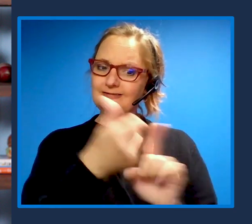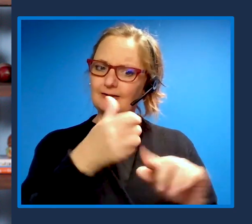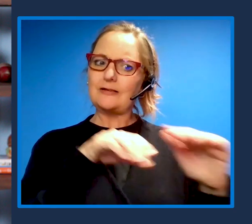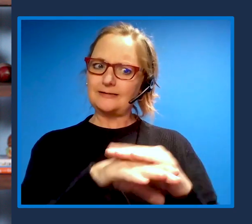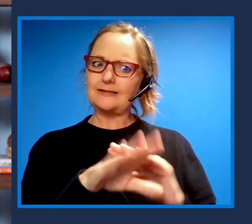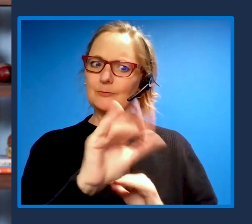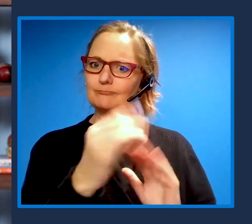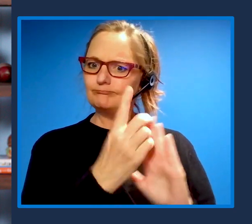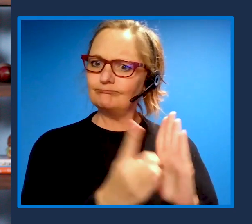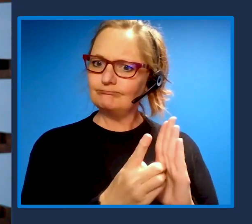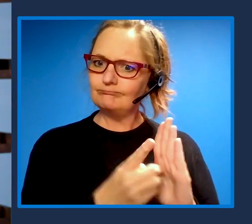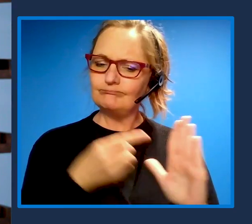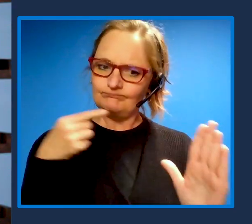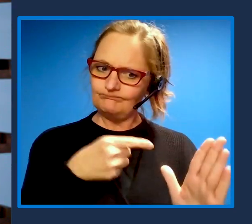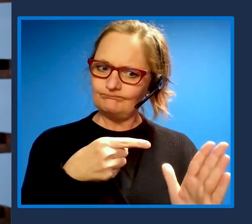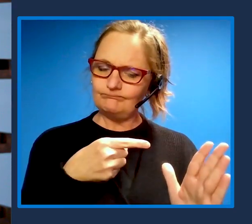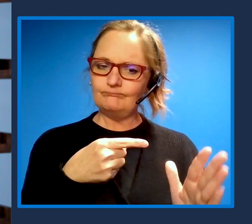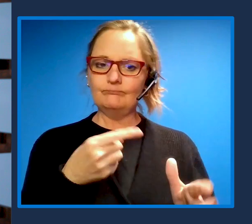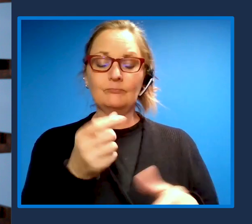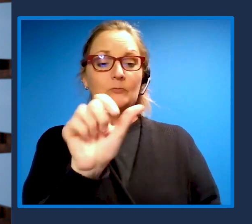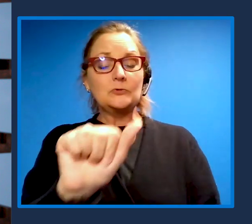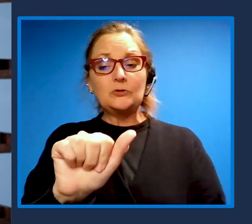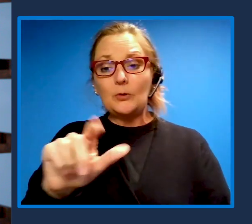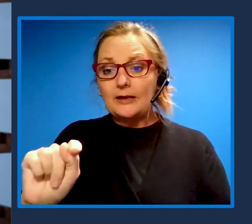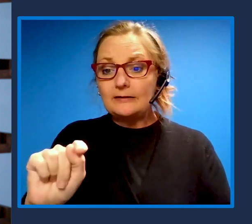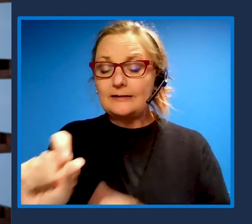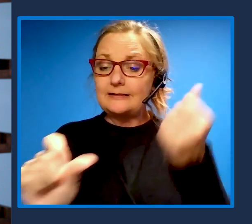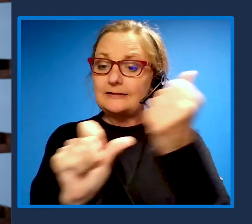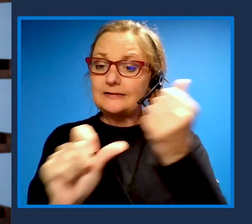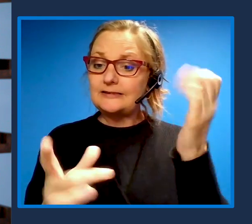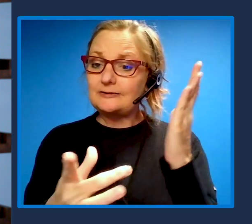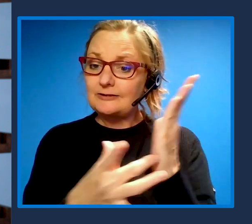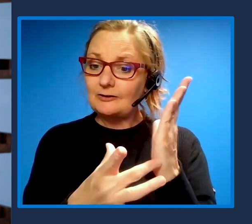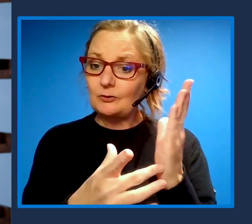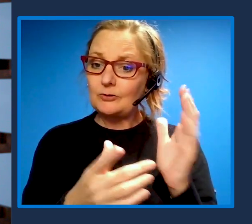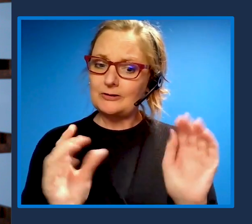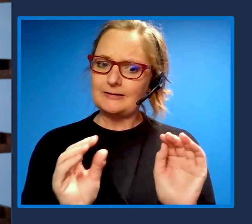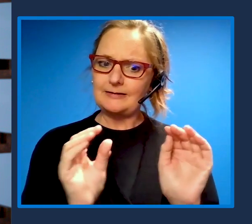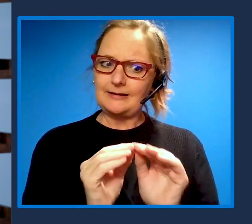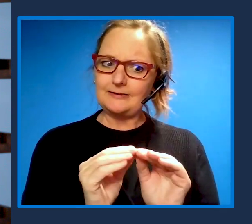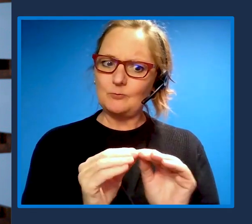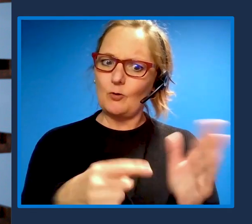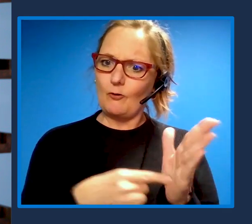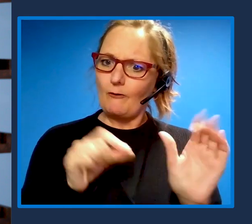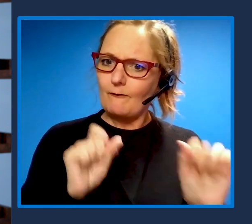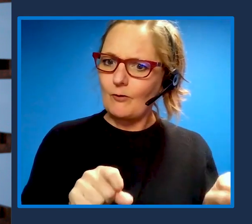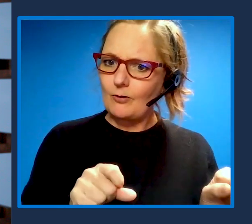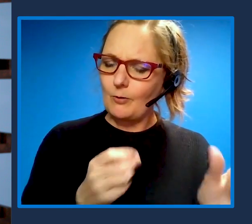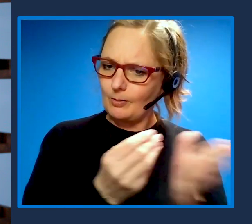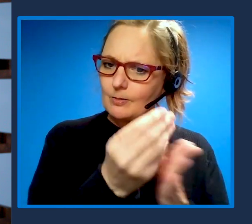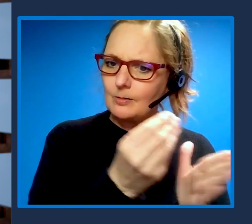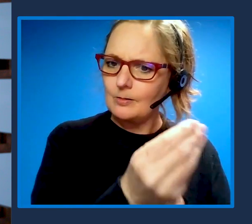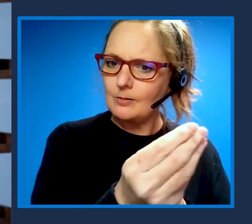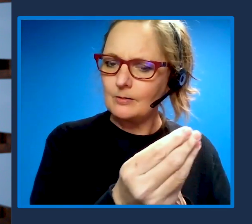and making assistive technology more affordable. Second building a workplace that better represents